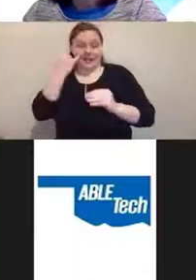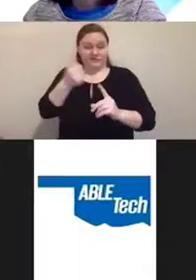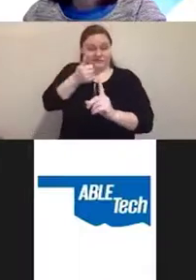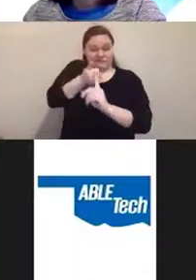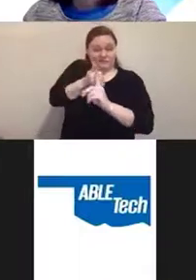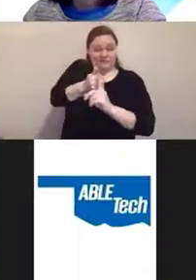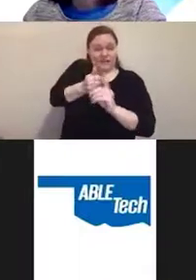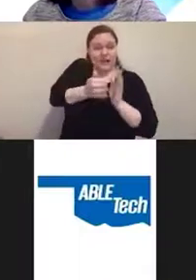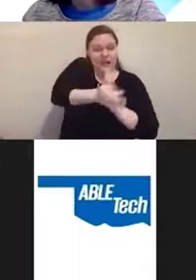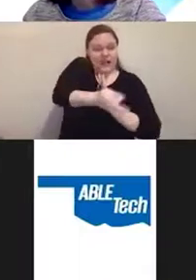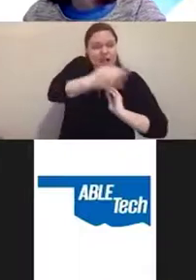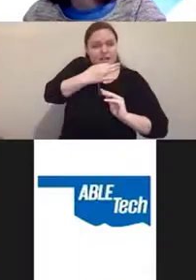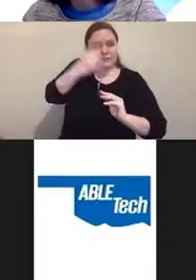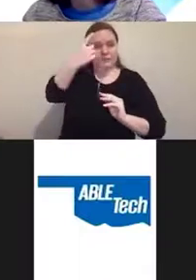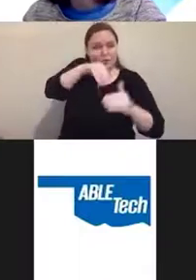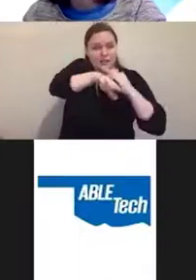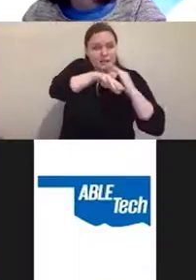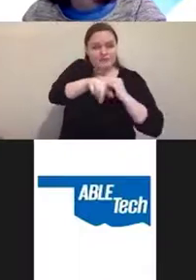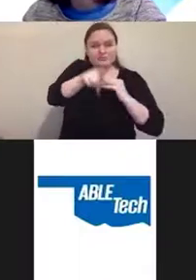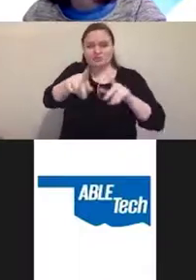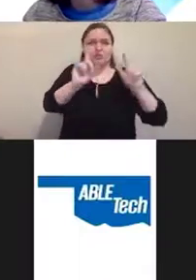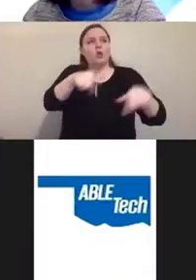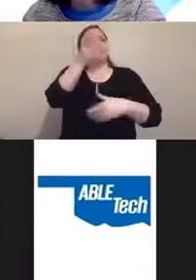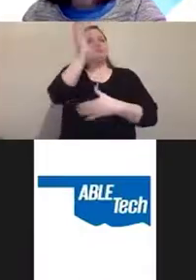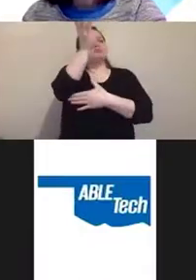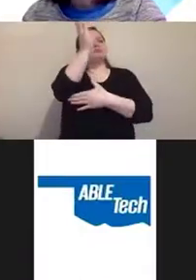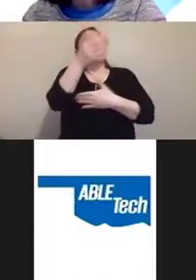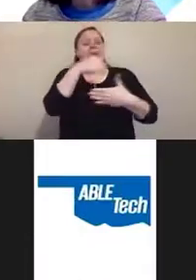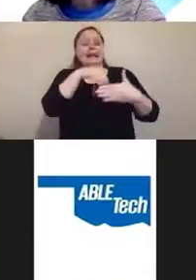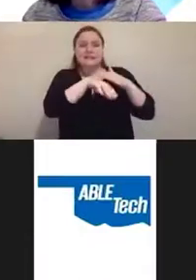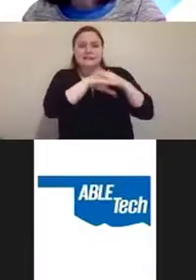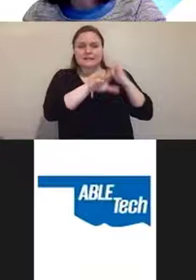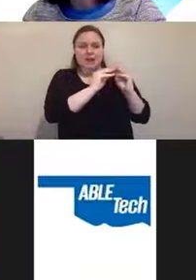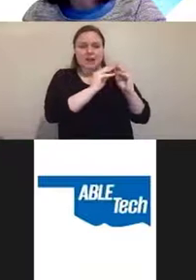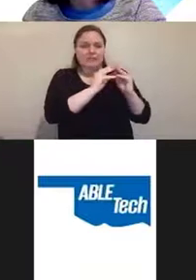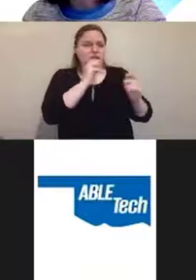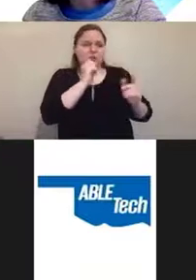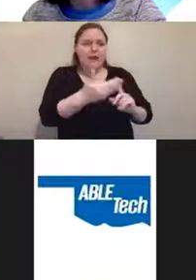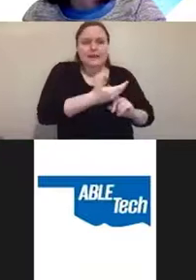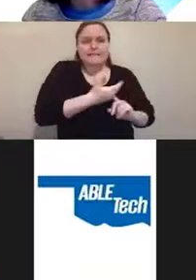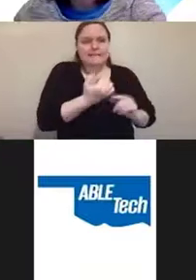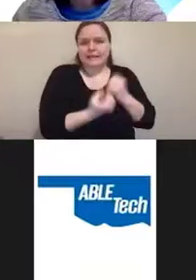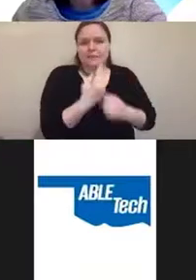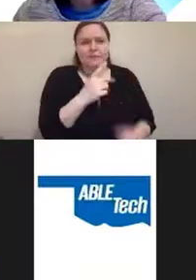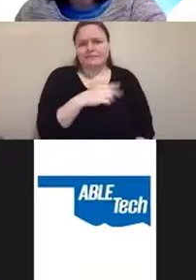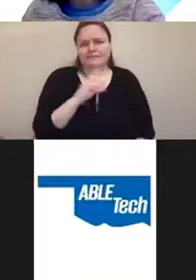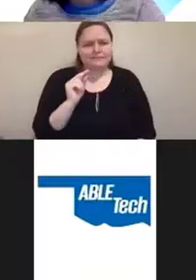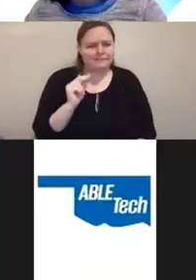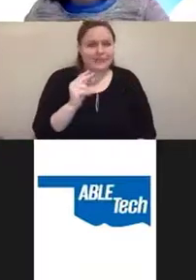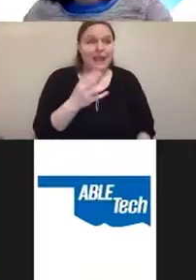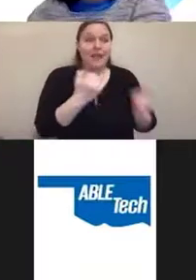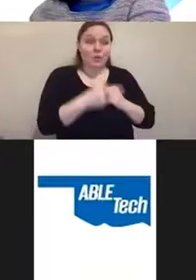and you speak at accessability conferences, you're not convincing anybody. Everybody who's there already knows that